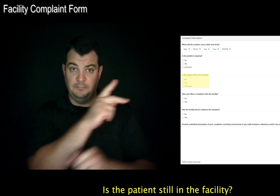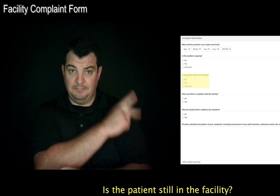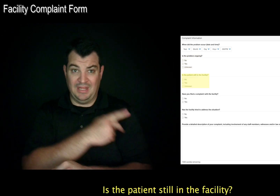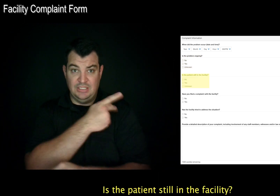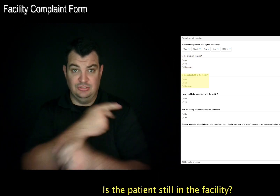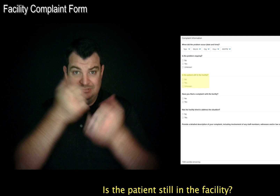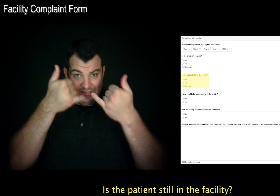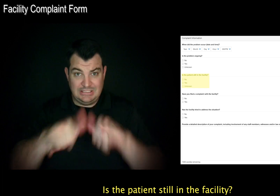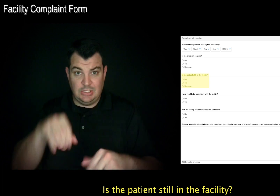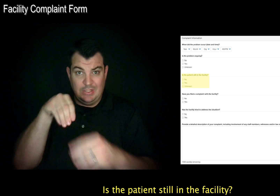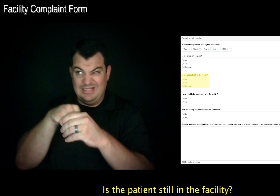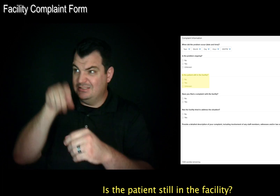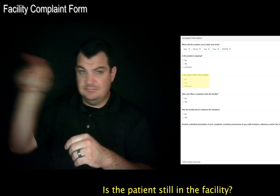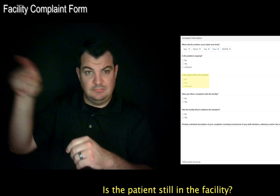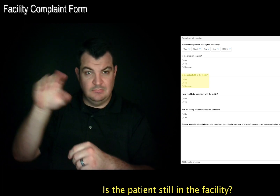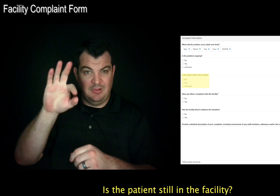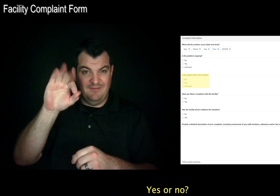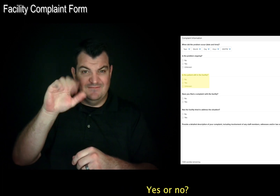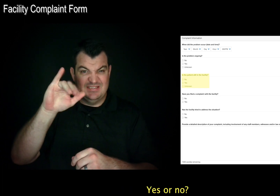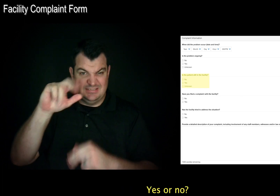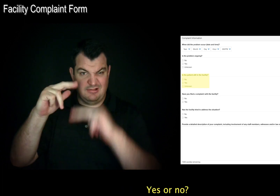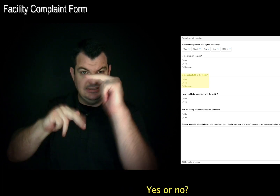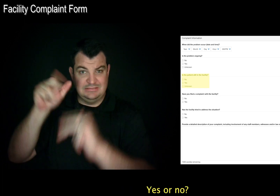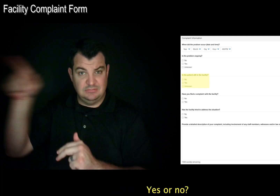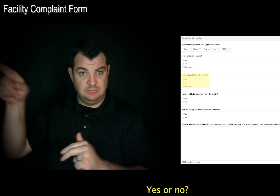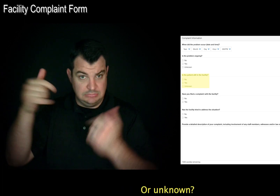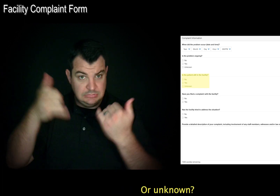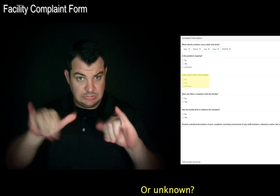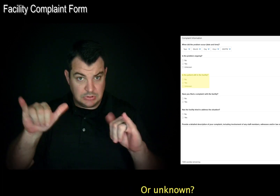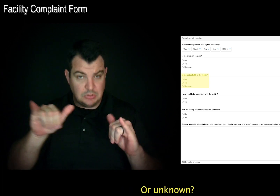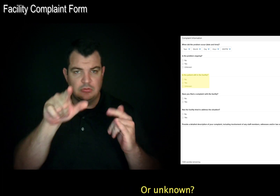Is the patient still in the facility? Yes or no? Or unknown?